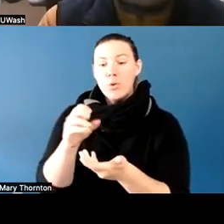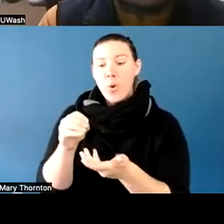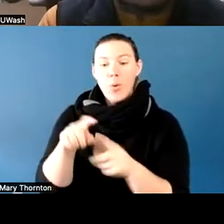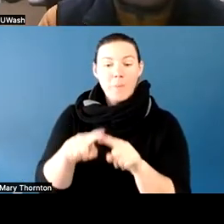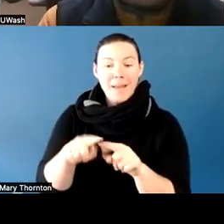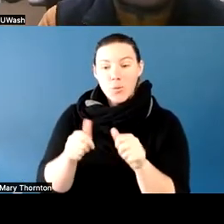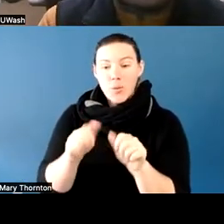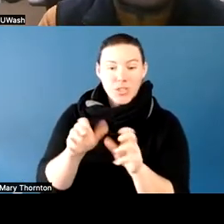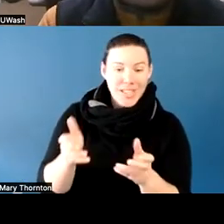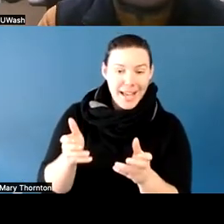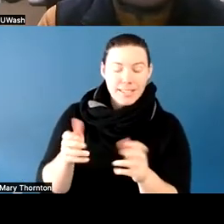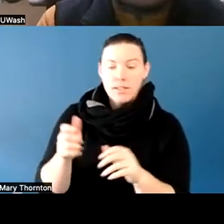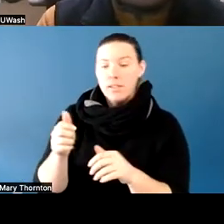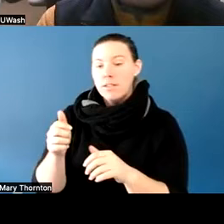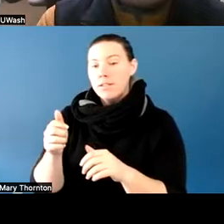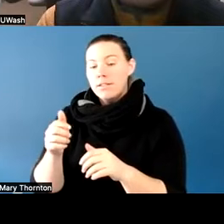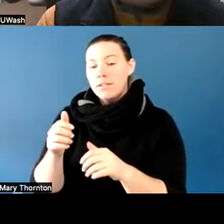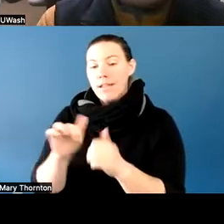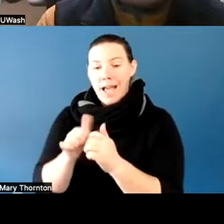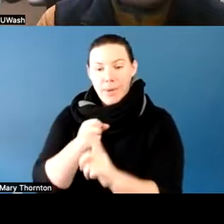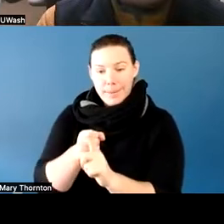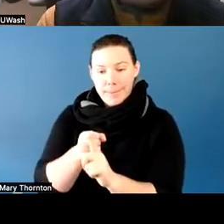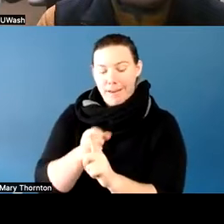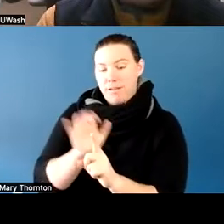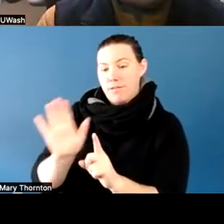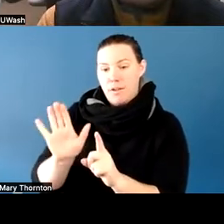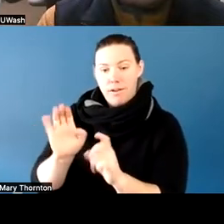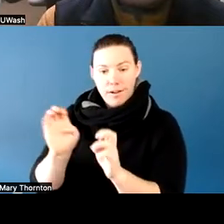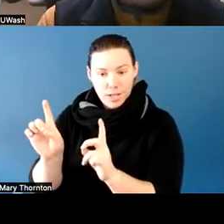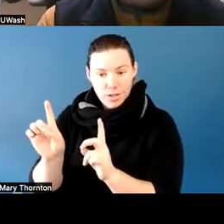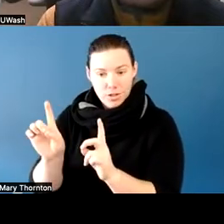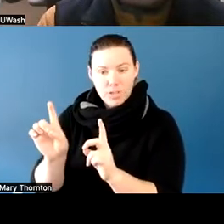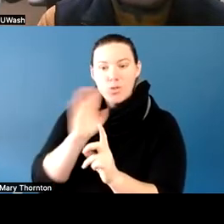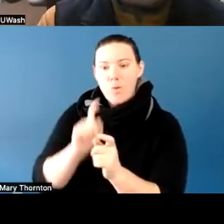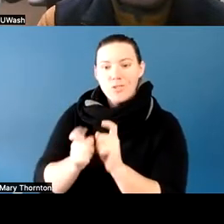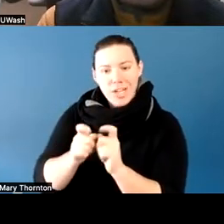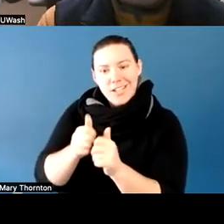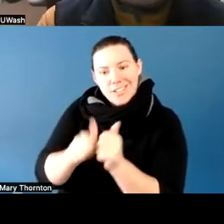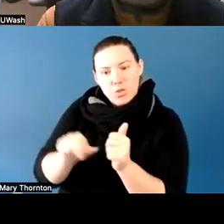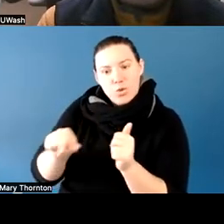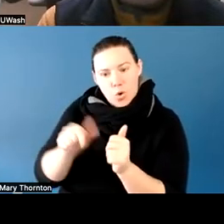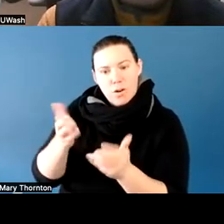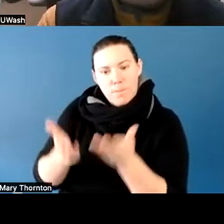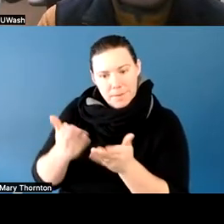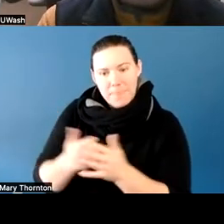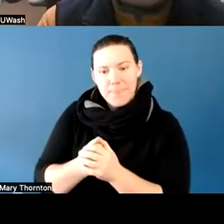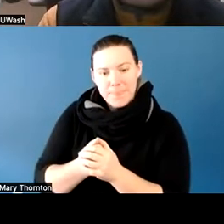So we're also having to take that into account. Now, most of us in the disability offices